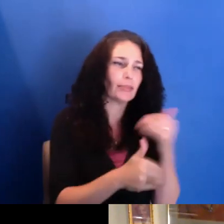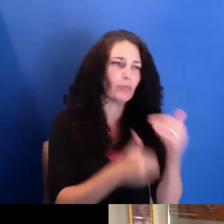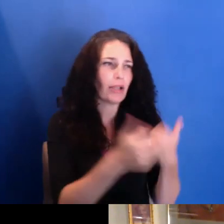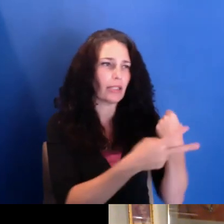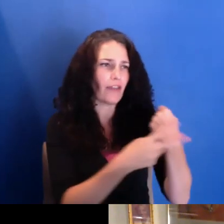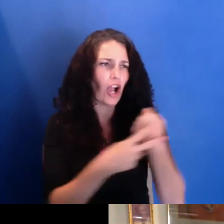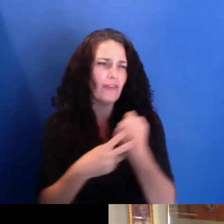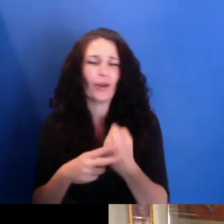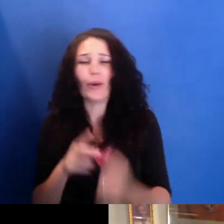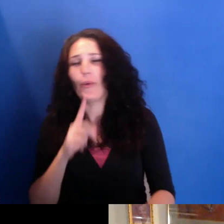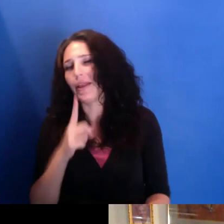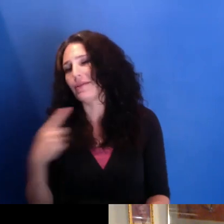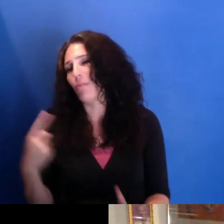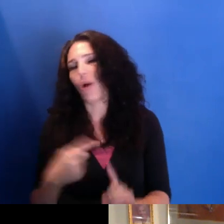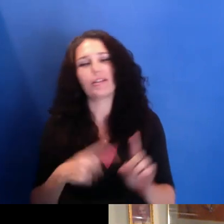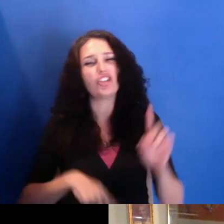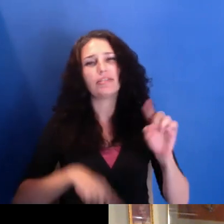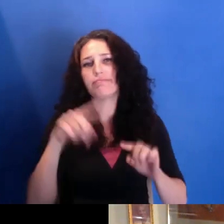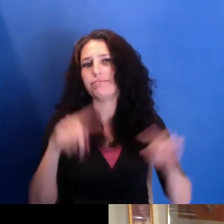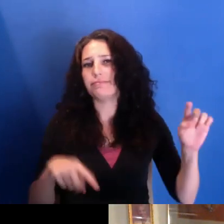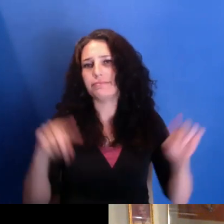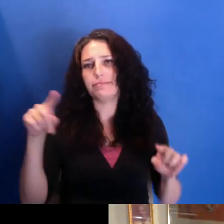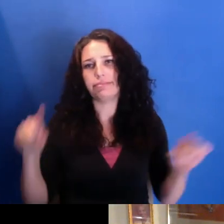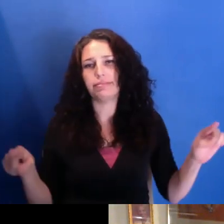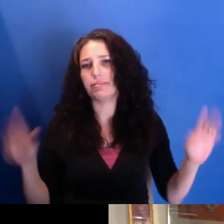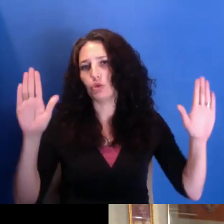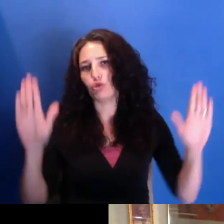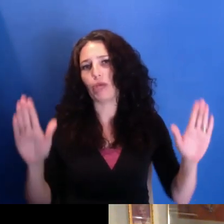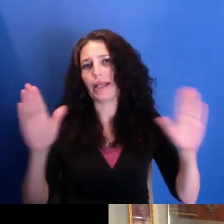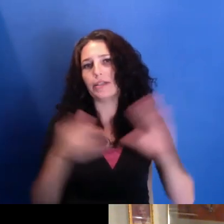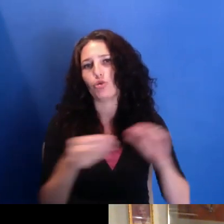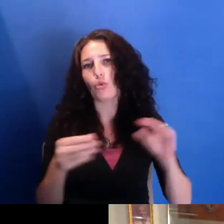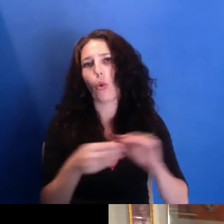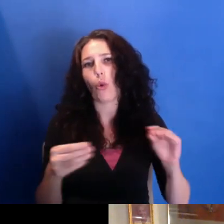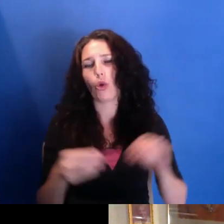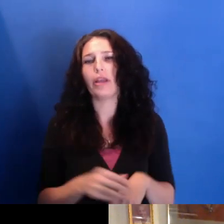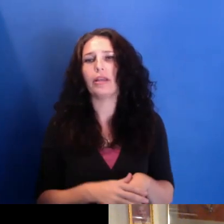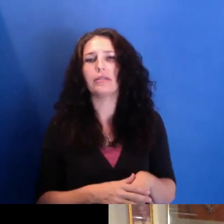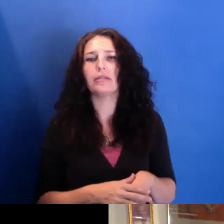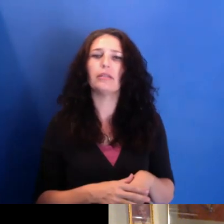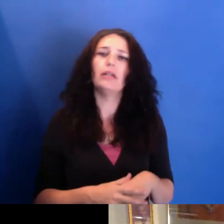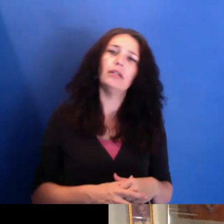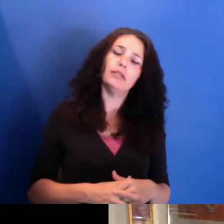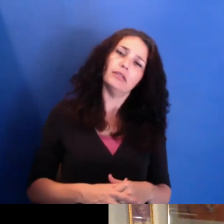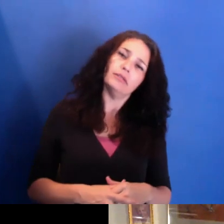just great stories, you know. And they don't all, you know have to be--